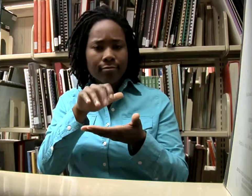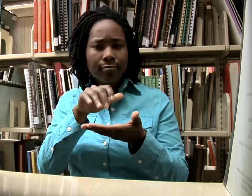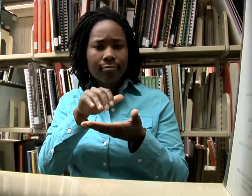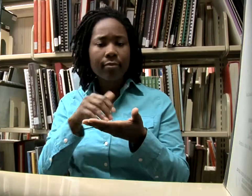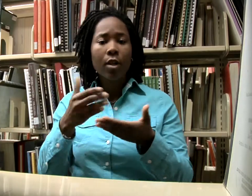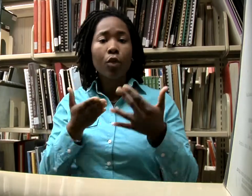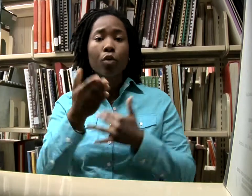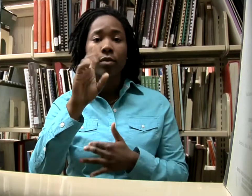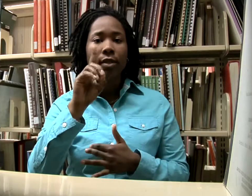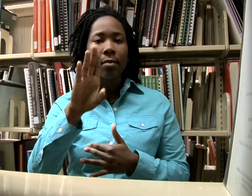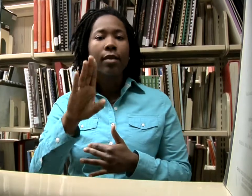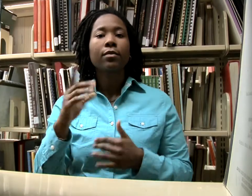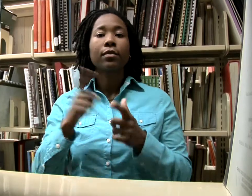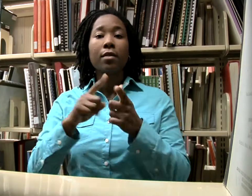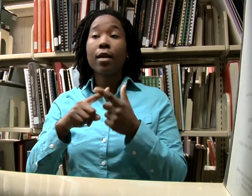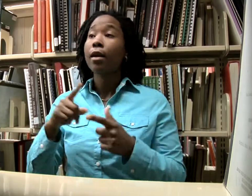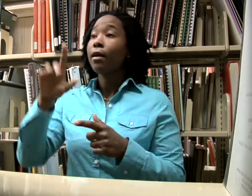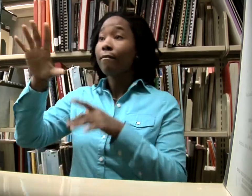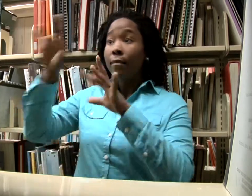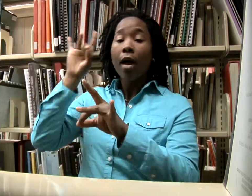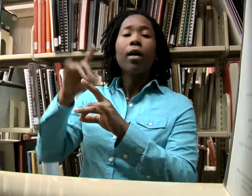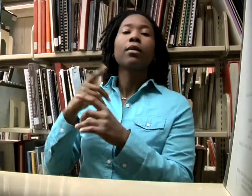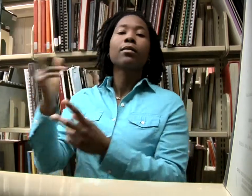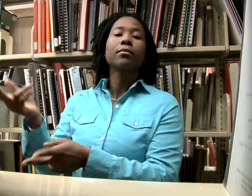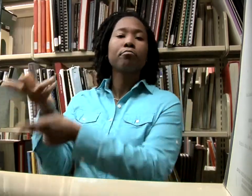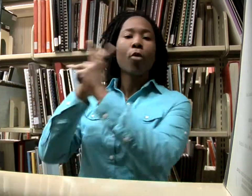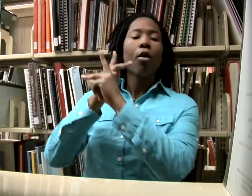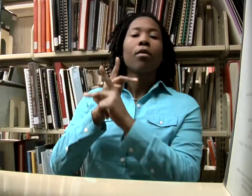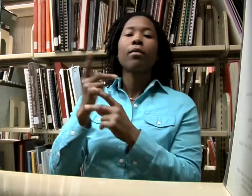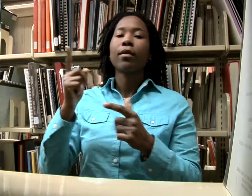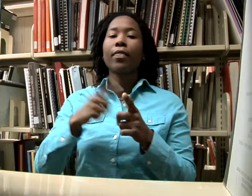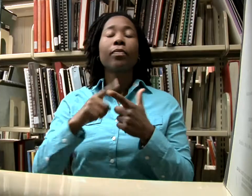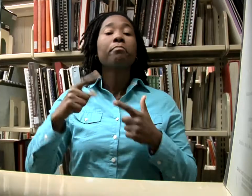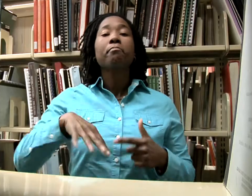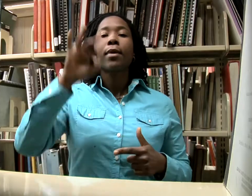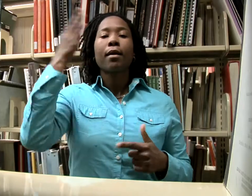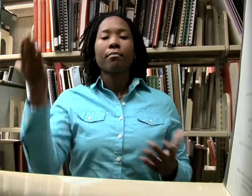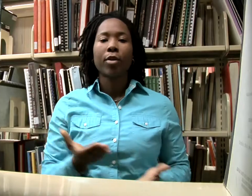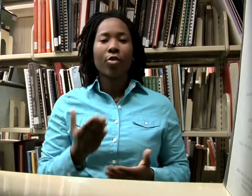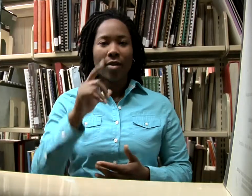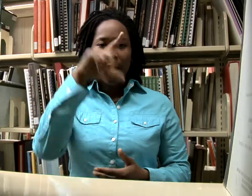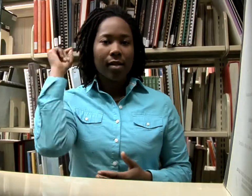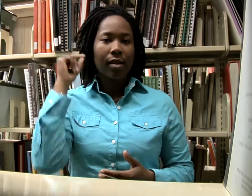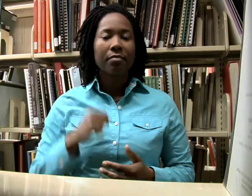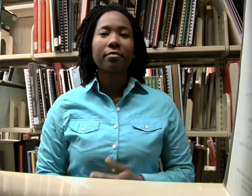through the databases online. When you arrive to the Library, you can check it out.